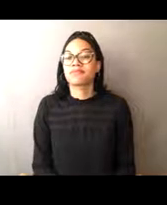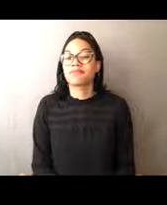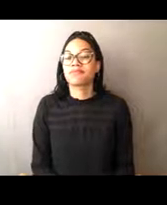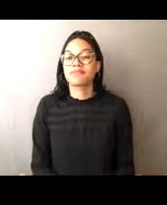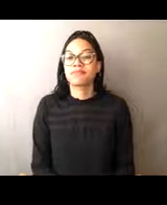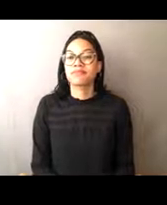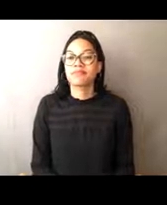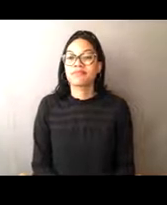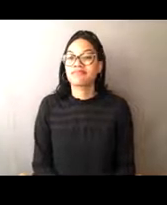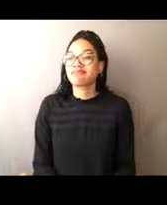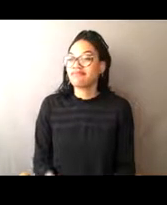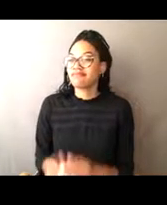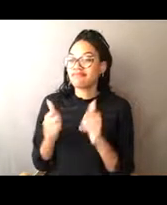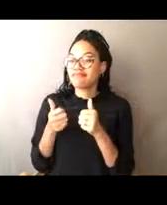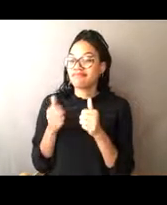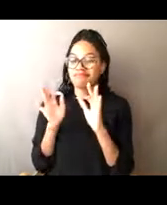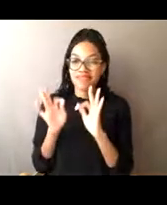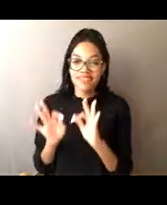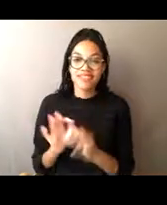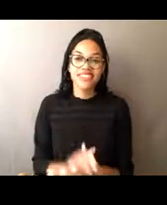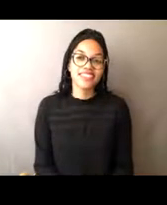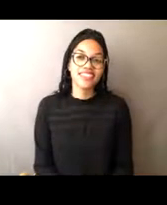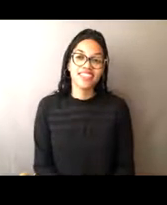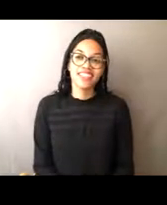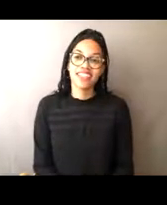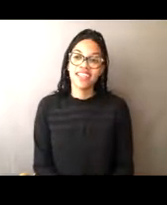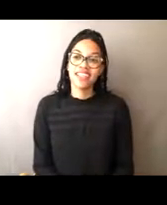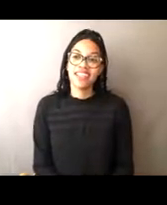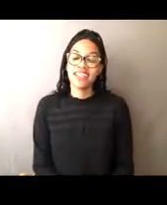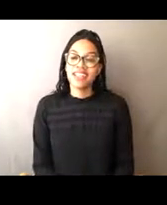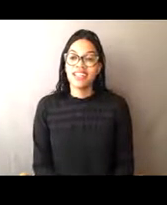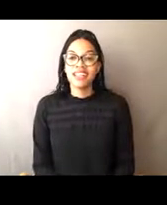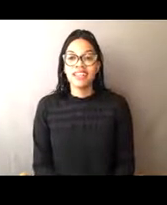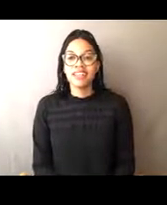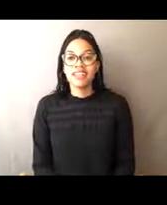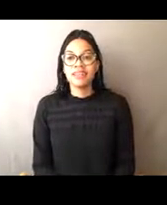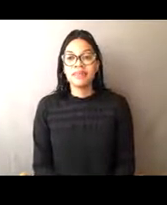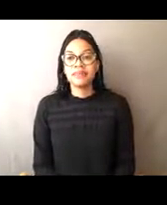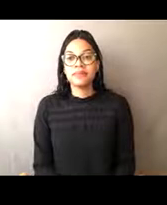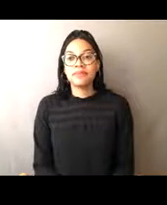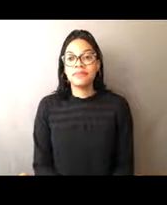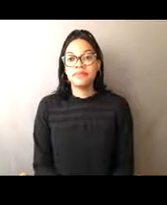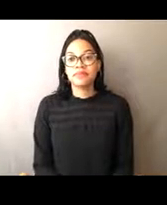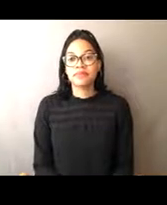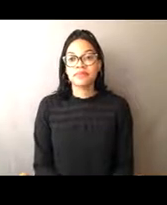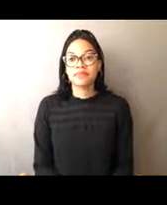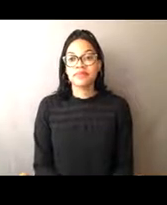Perfect, very cool. So you can see this as it over on the right side